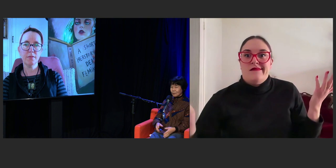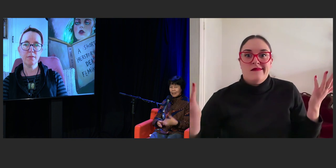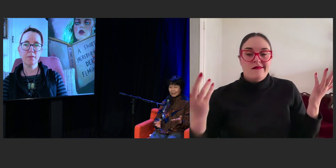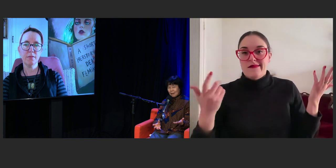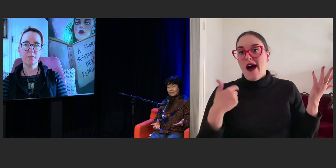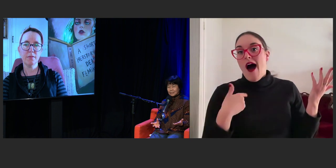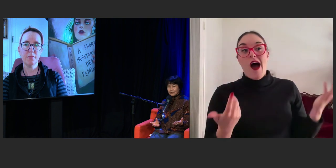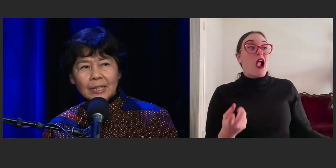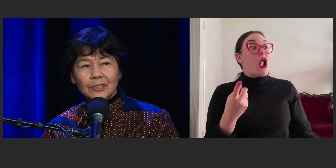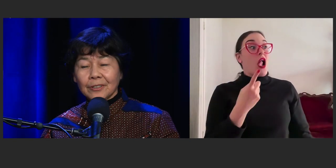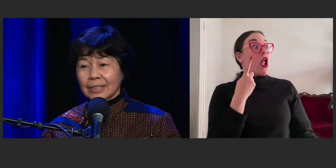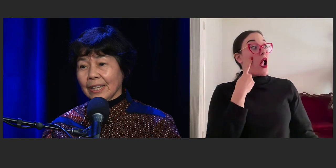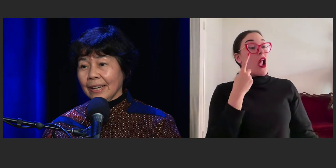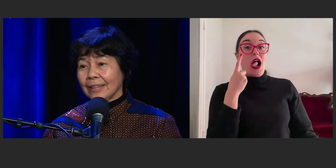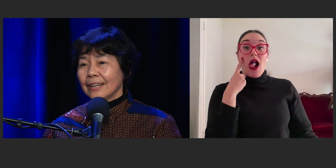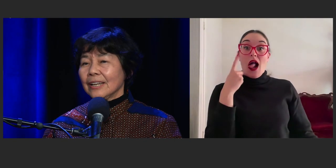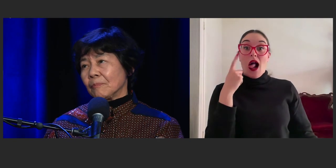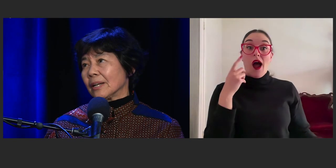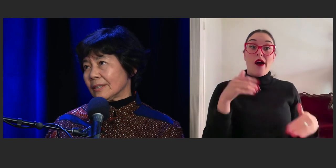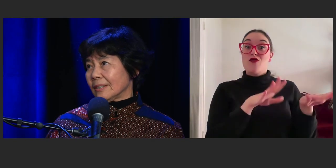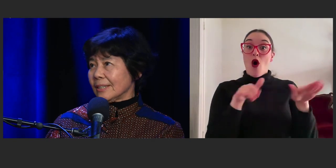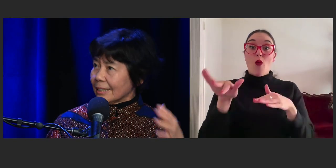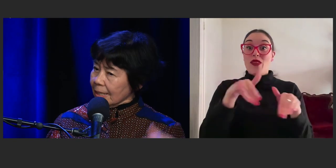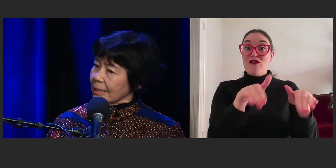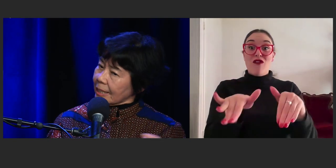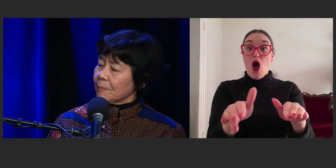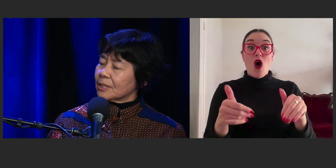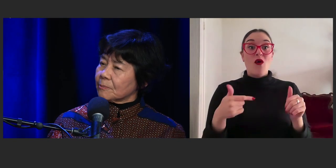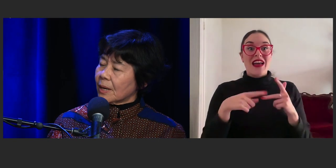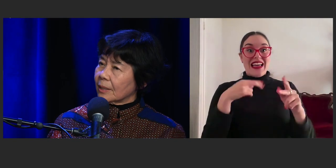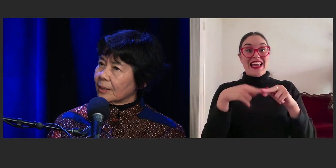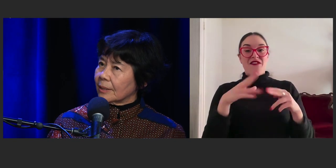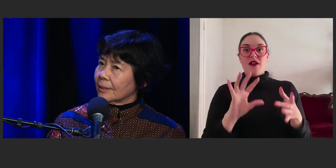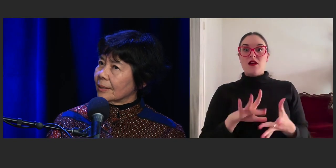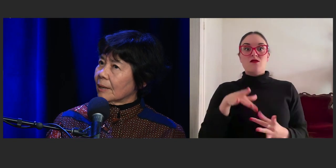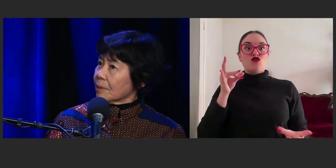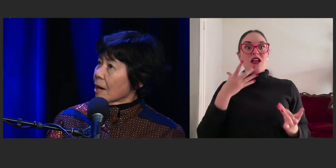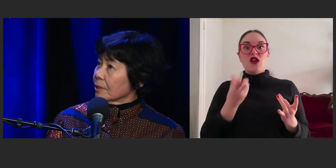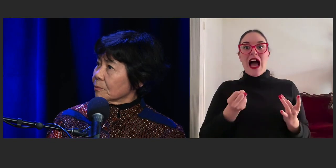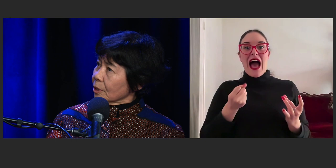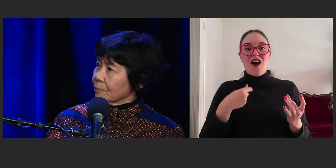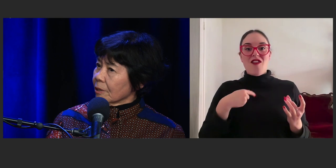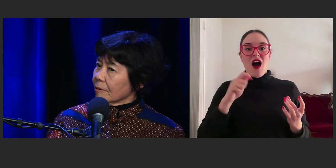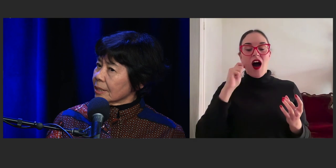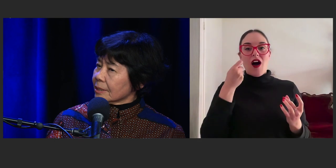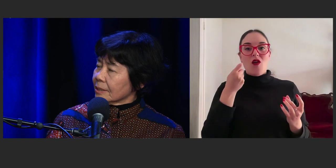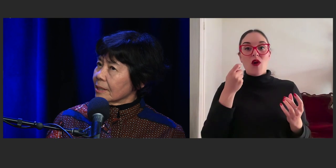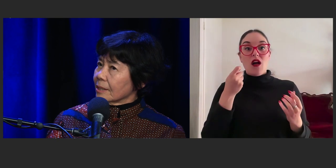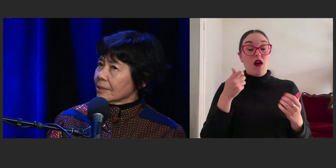What happens to me during the day might, come into my current work in progress.